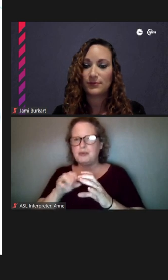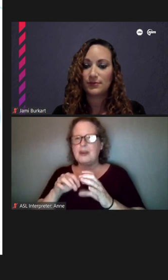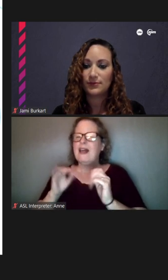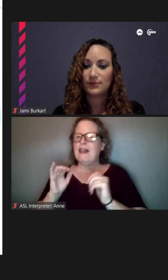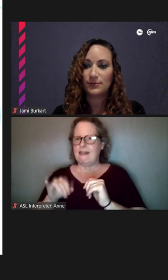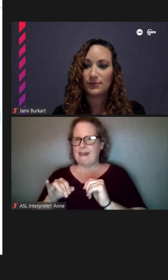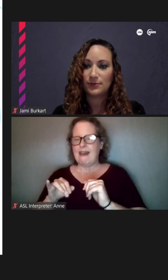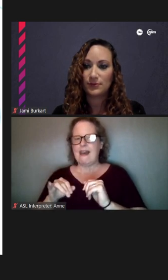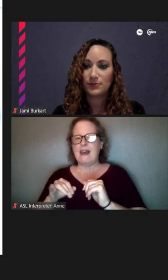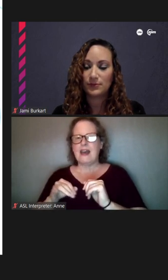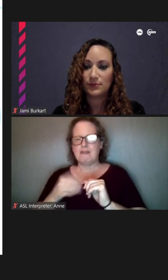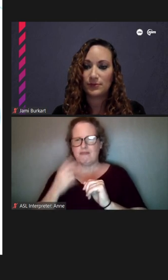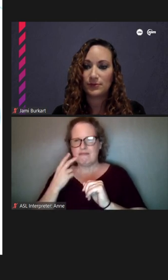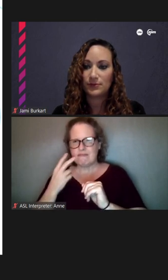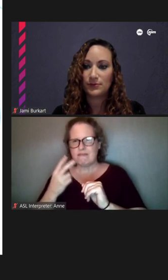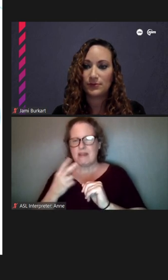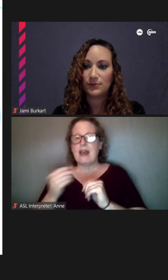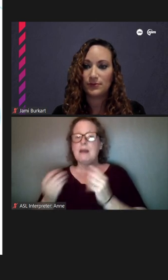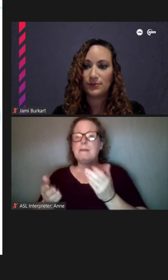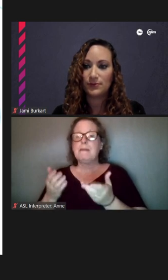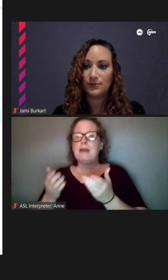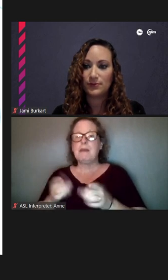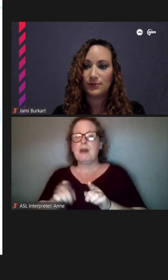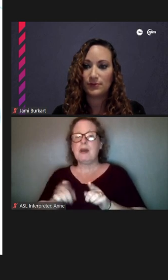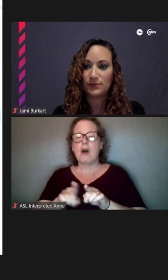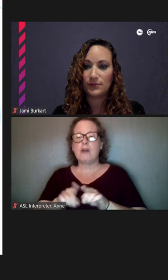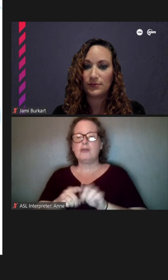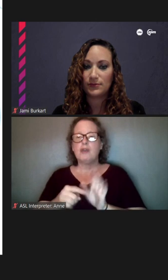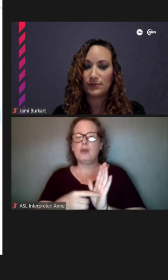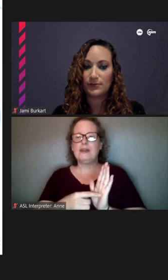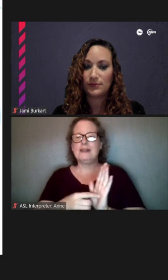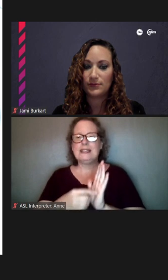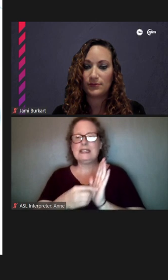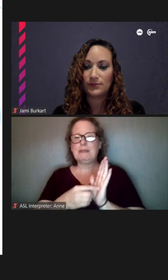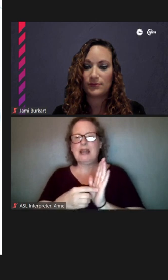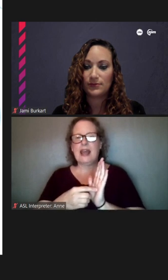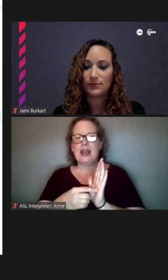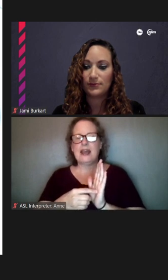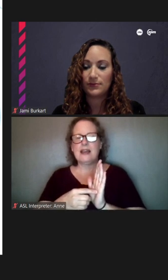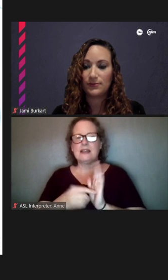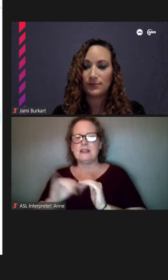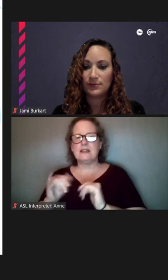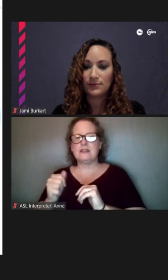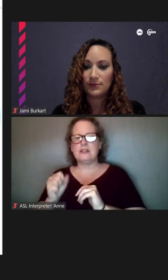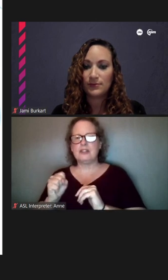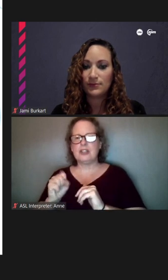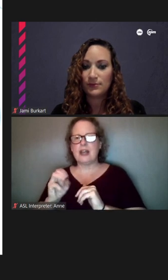and then there may also be displays blossoms, but those would be artificial.